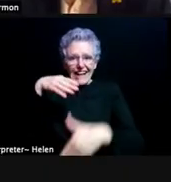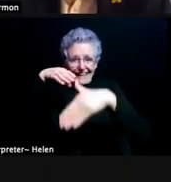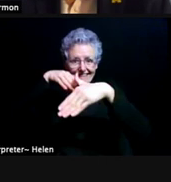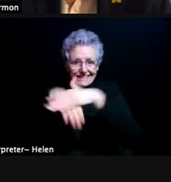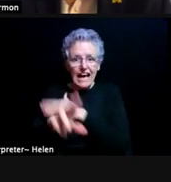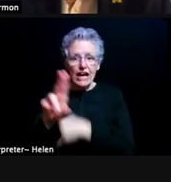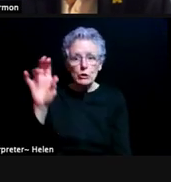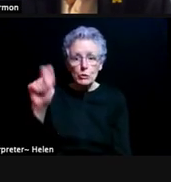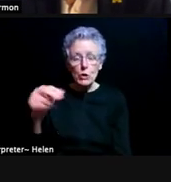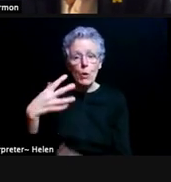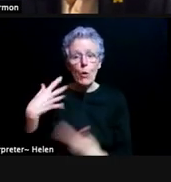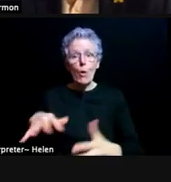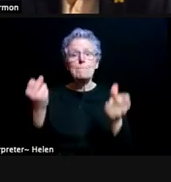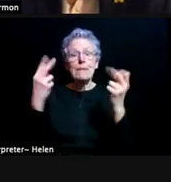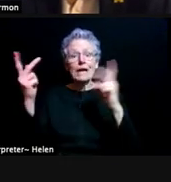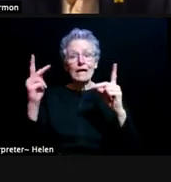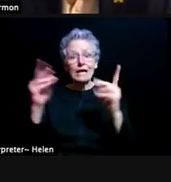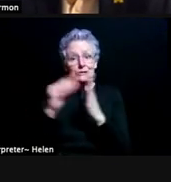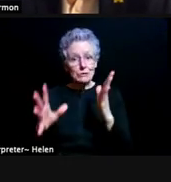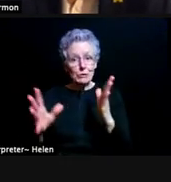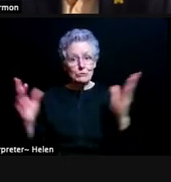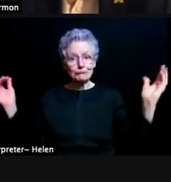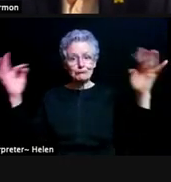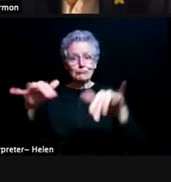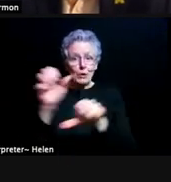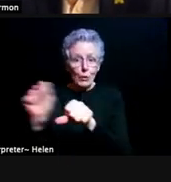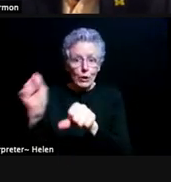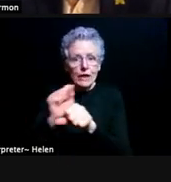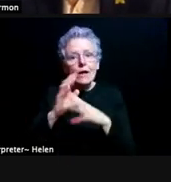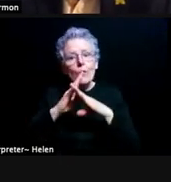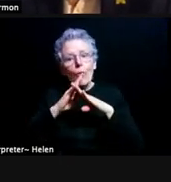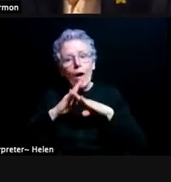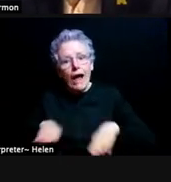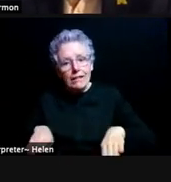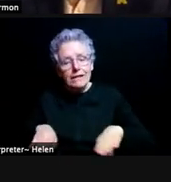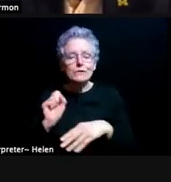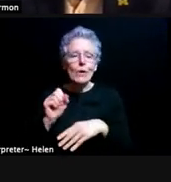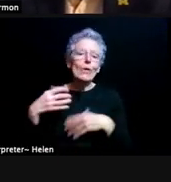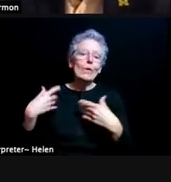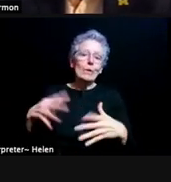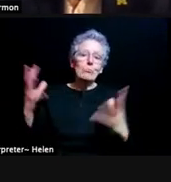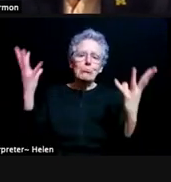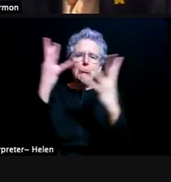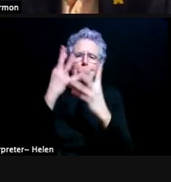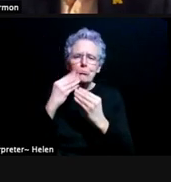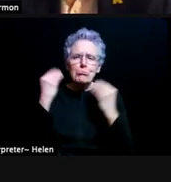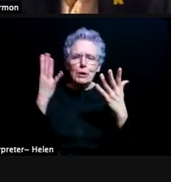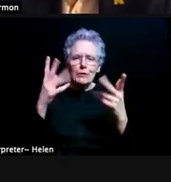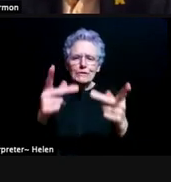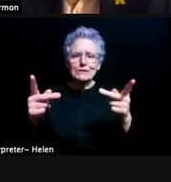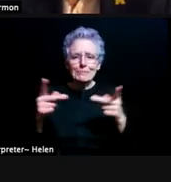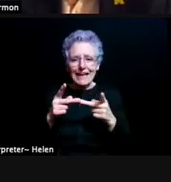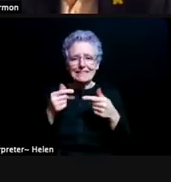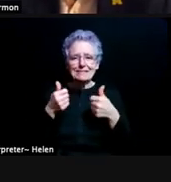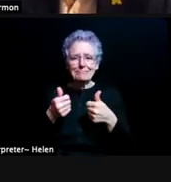so many students working quietly. And so it's a beautiful, beautiful space. Absolutely!